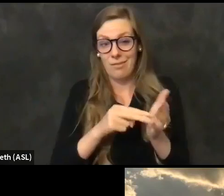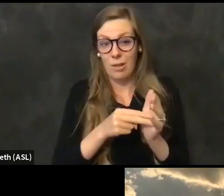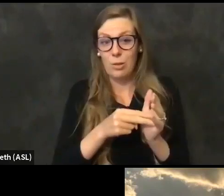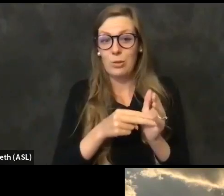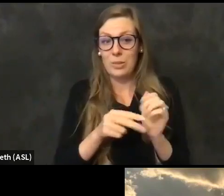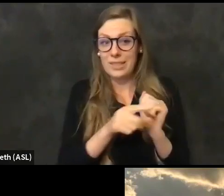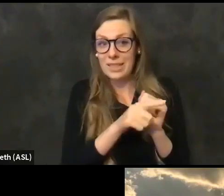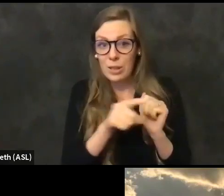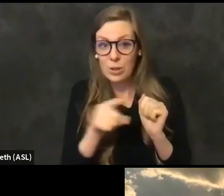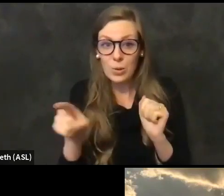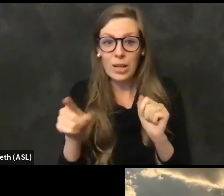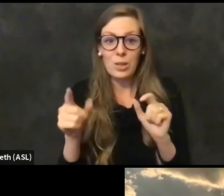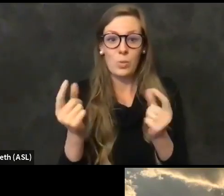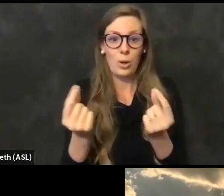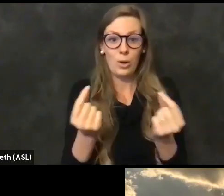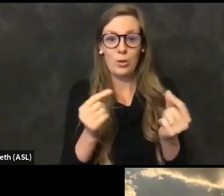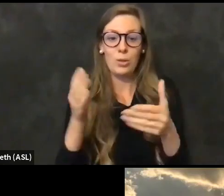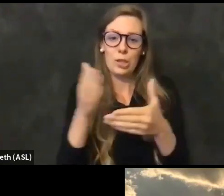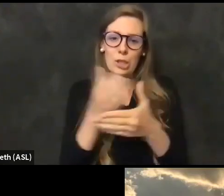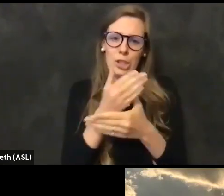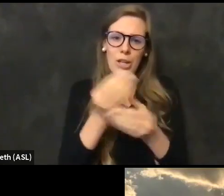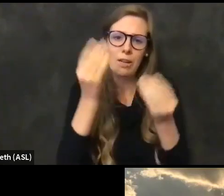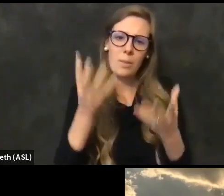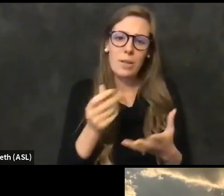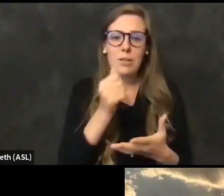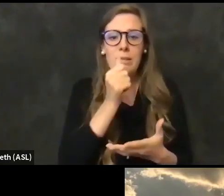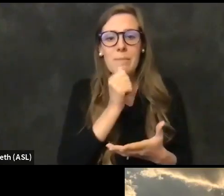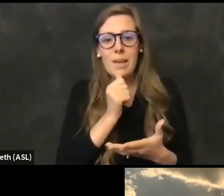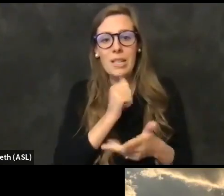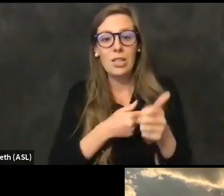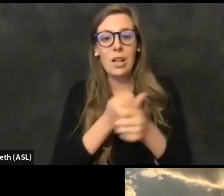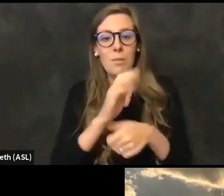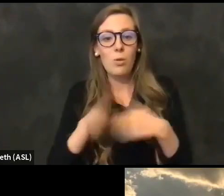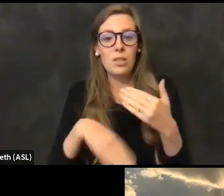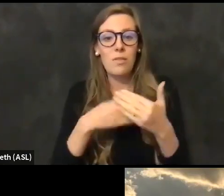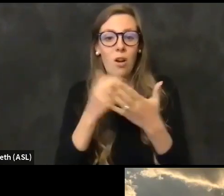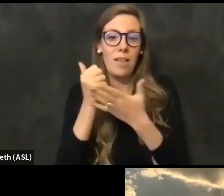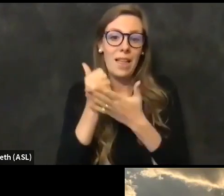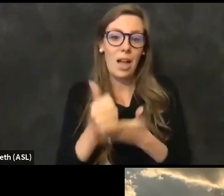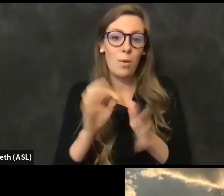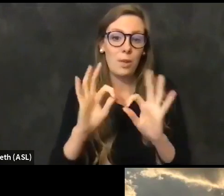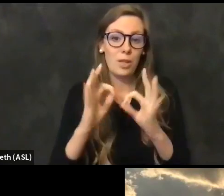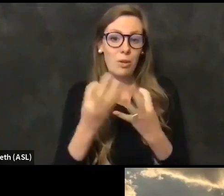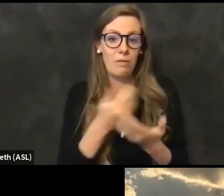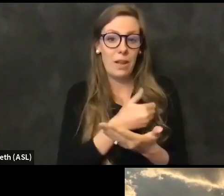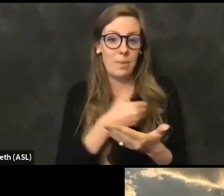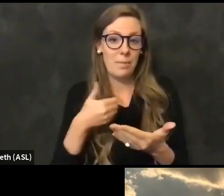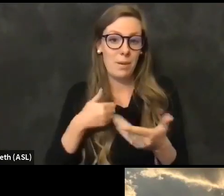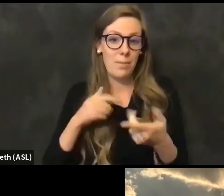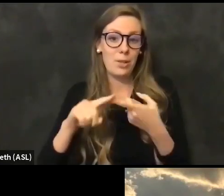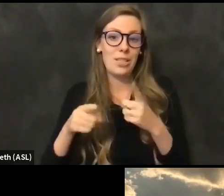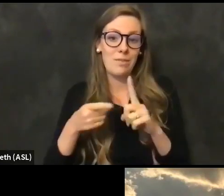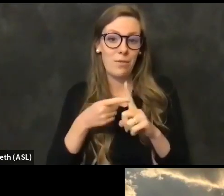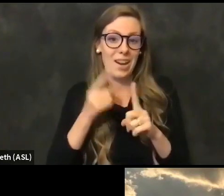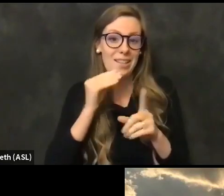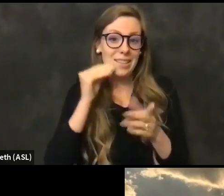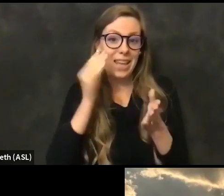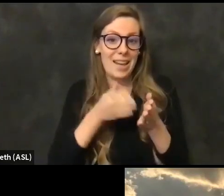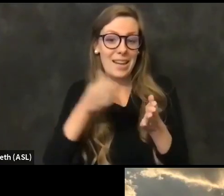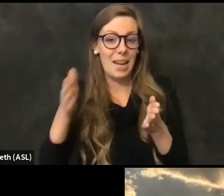terms of sharing information, being patient, and most of all, helping your family members, friends and neighbors, especially our senior citizens, get